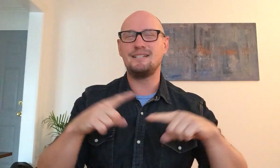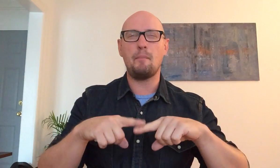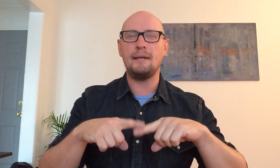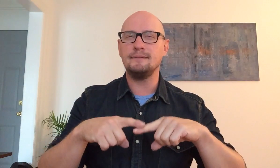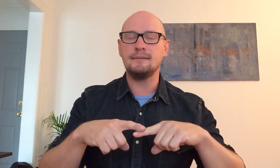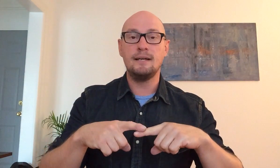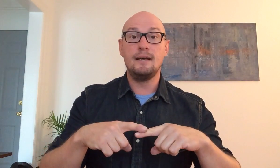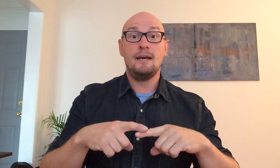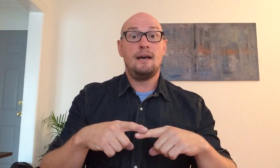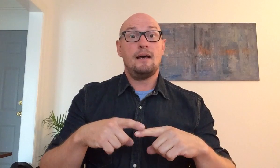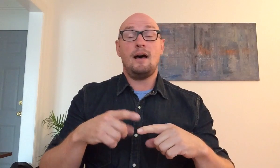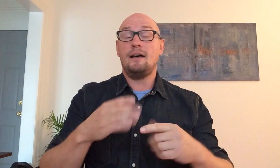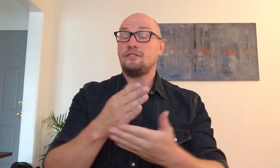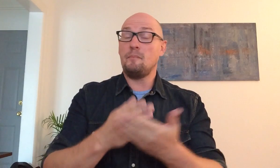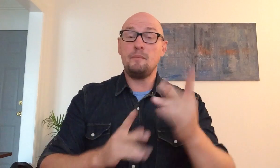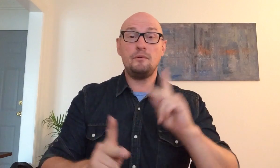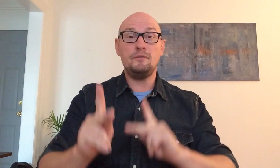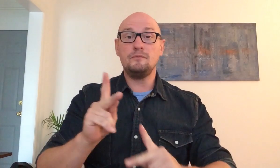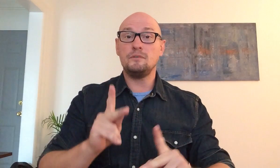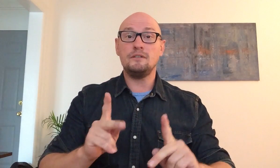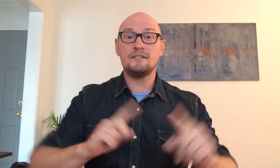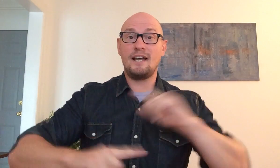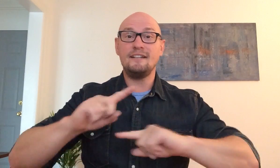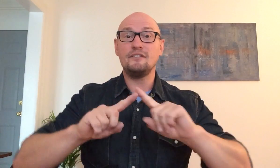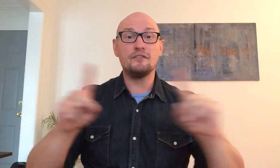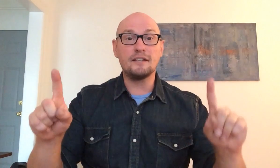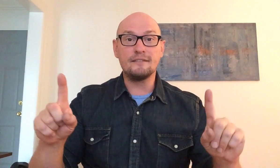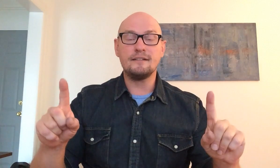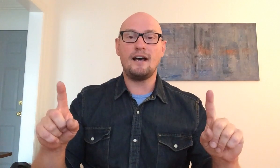it depends some people will sign it differently